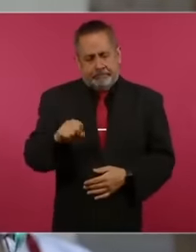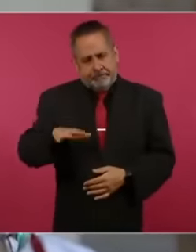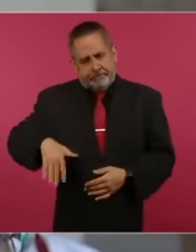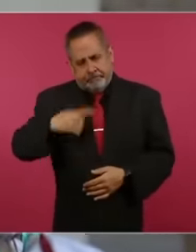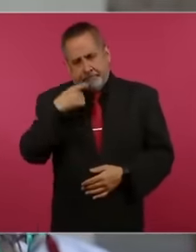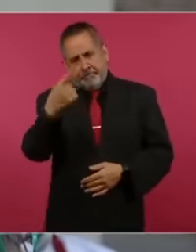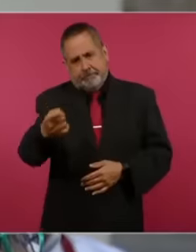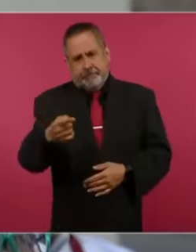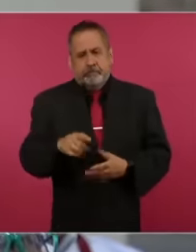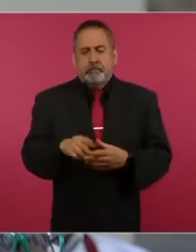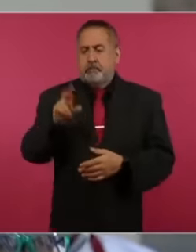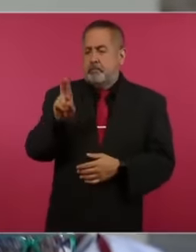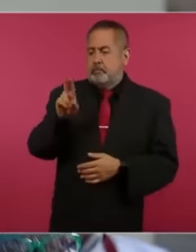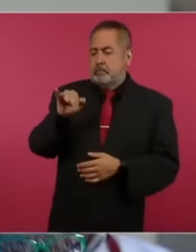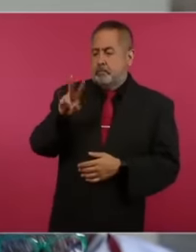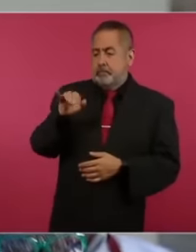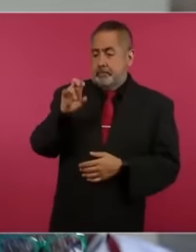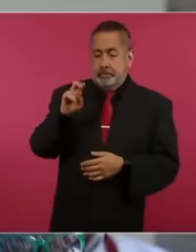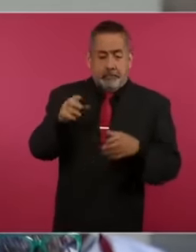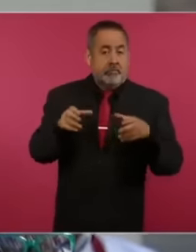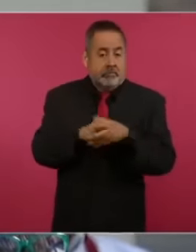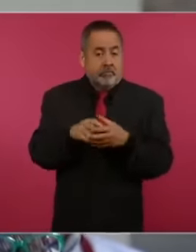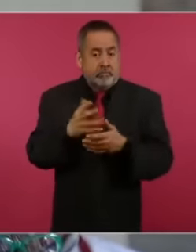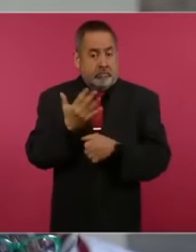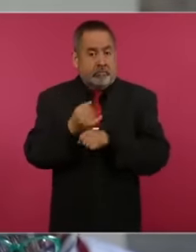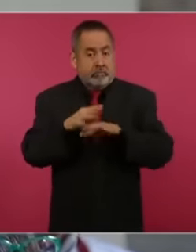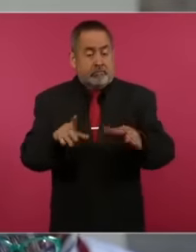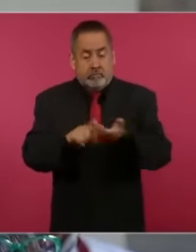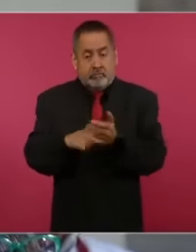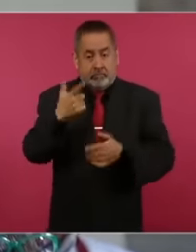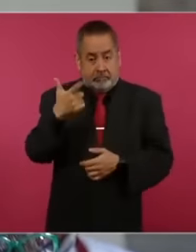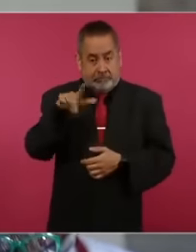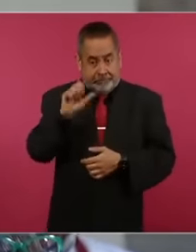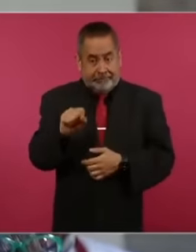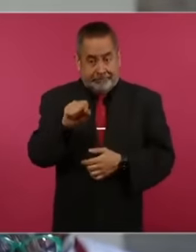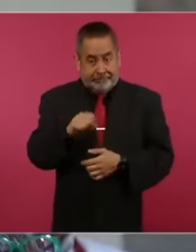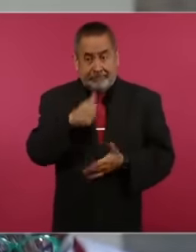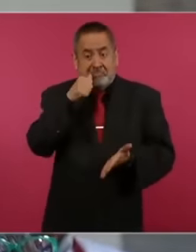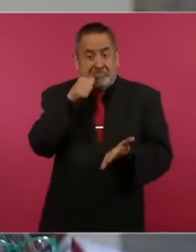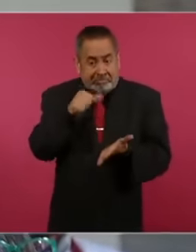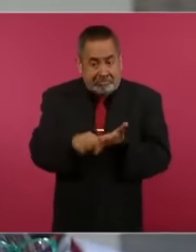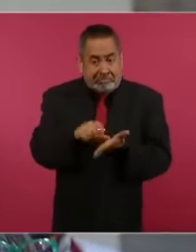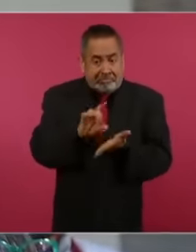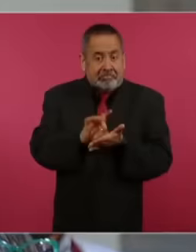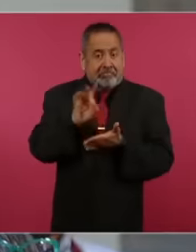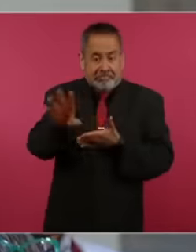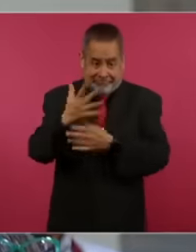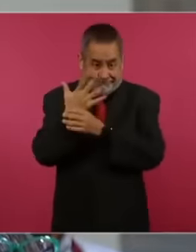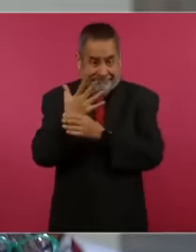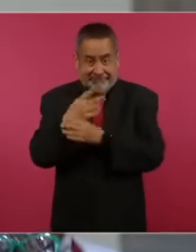Univision has information that Glass sent a letter in his own hand with